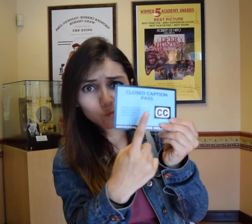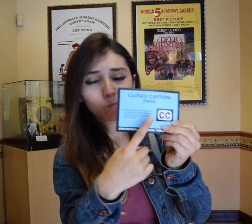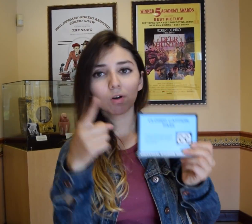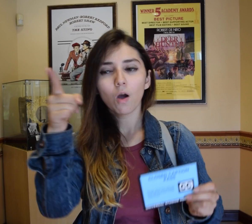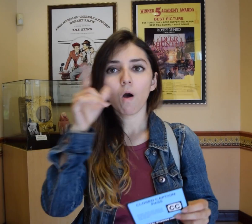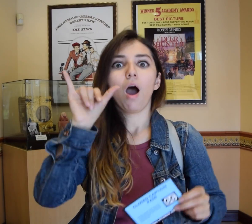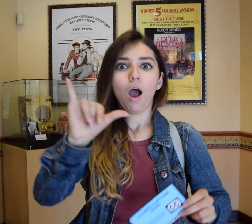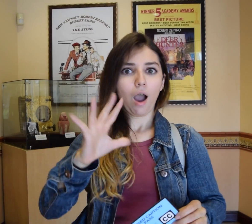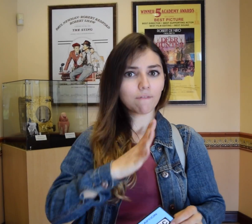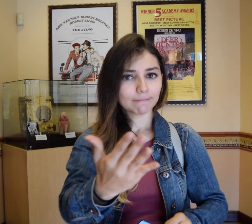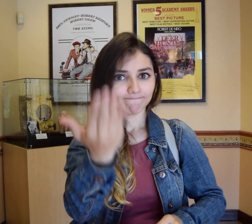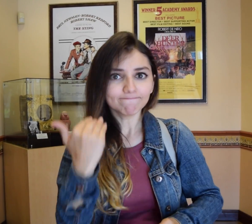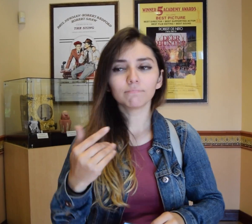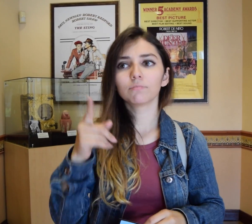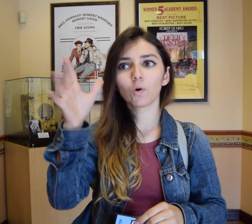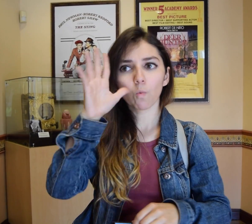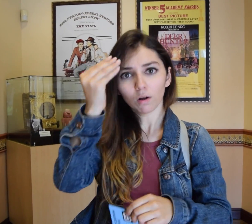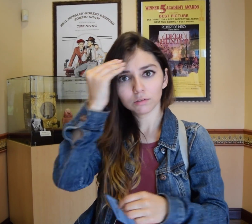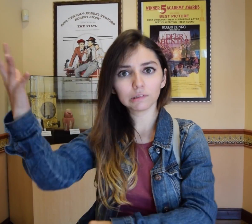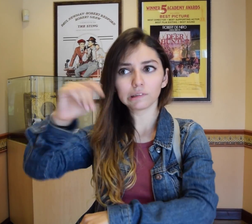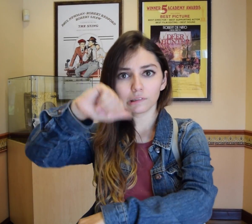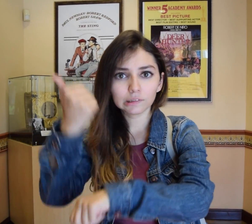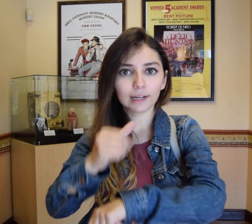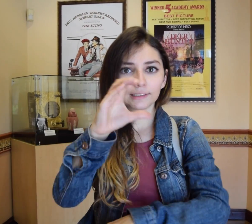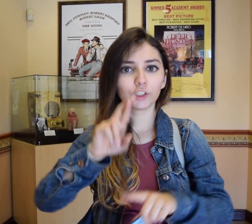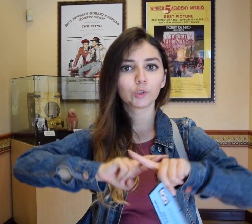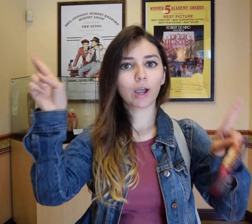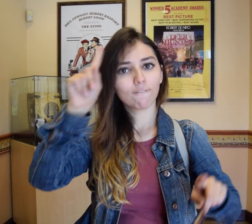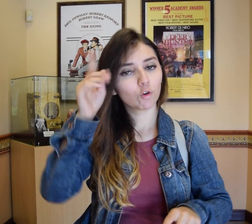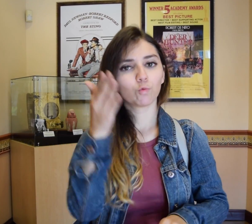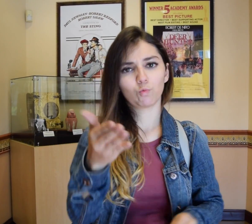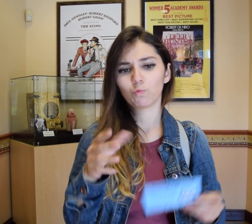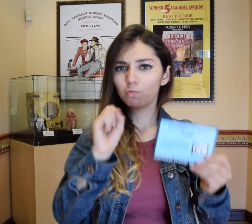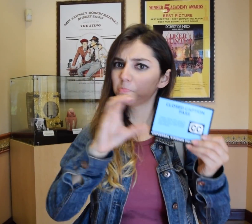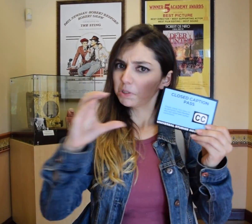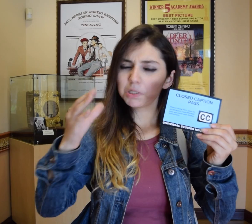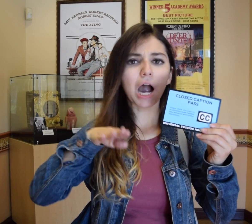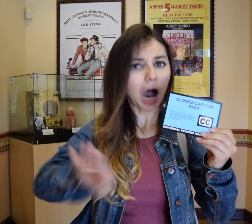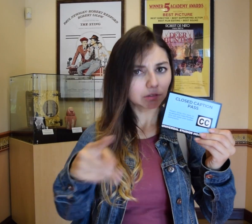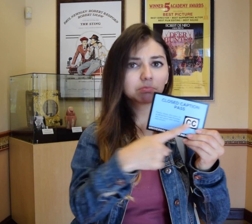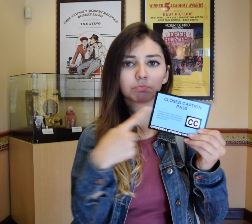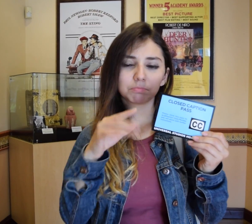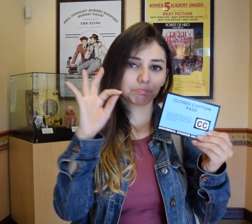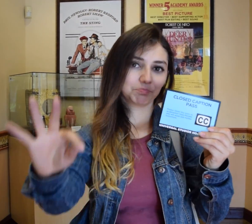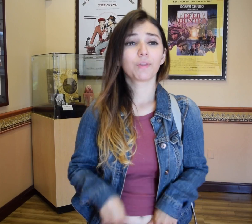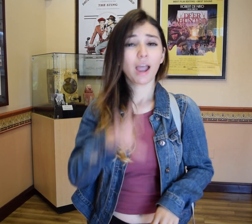They will understand and set up the CC ready for you So it's good to have CC card for accessibility